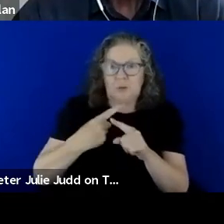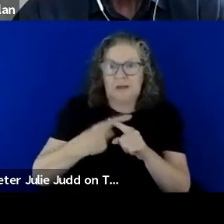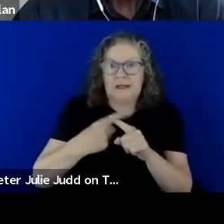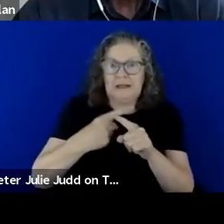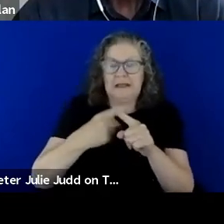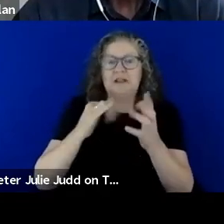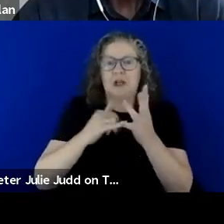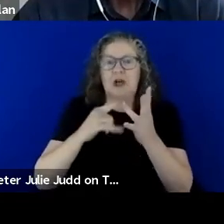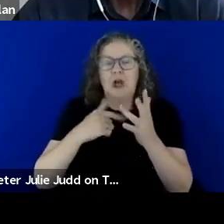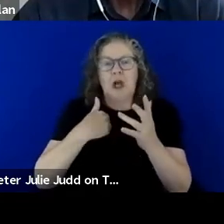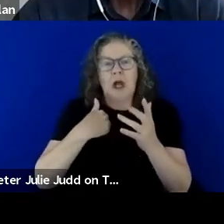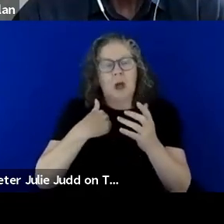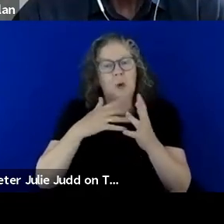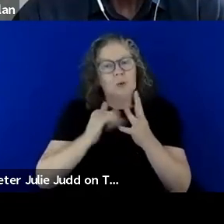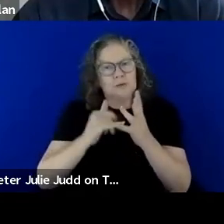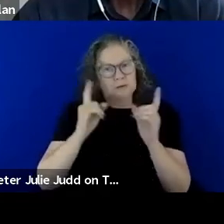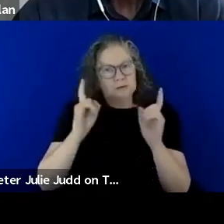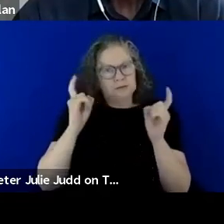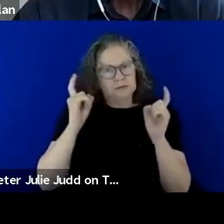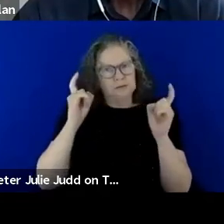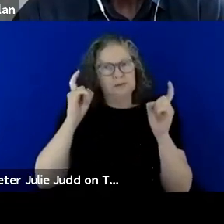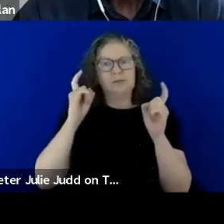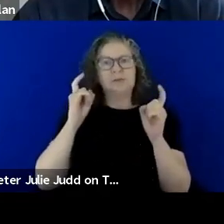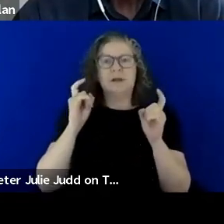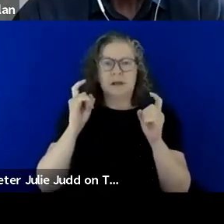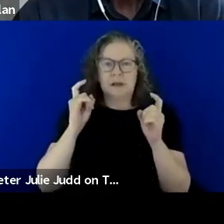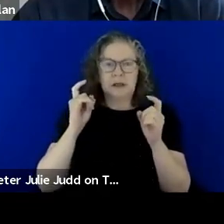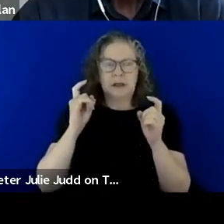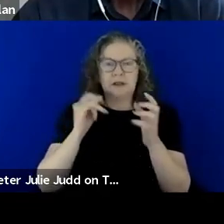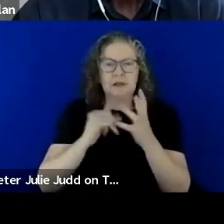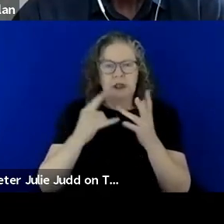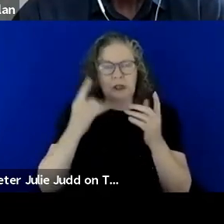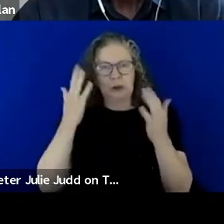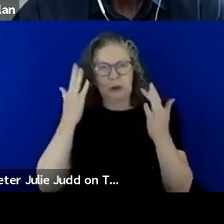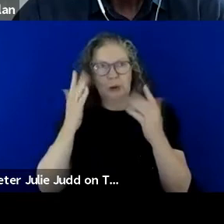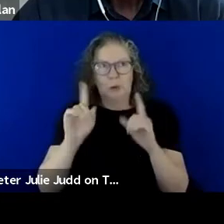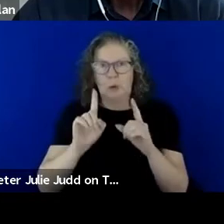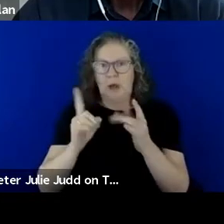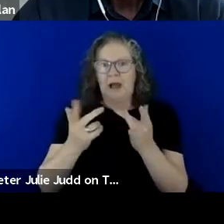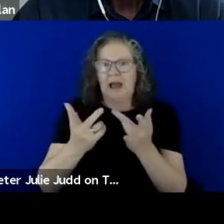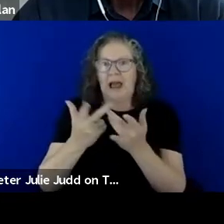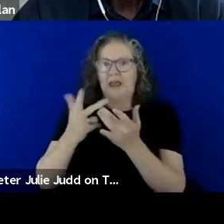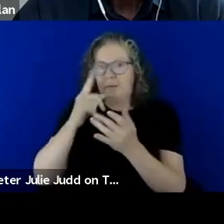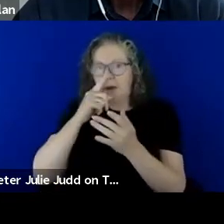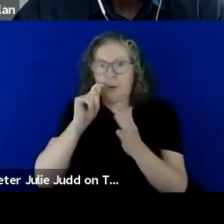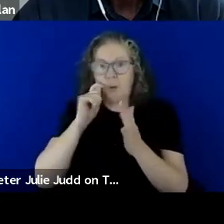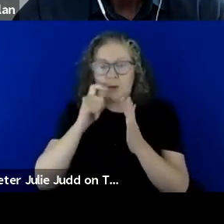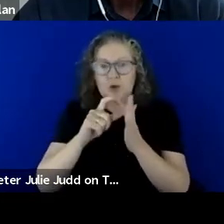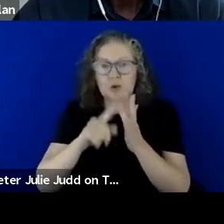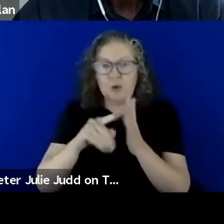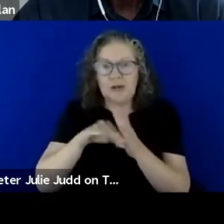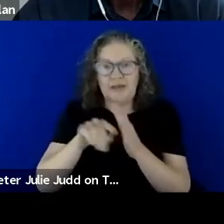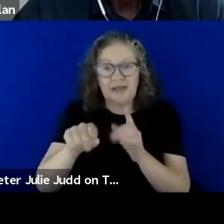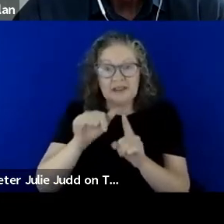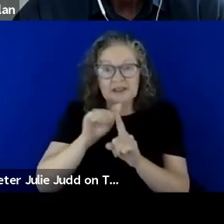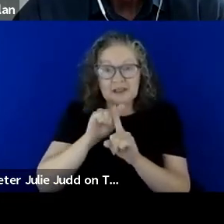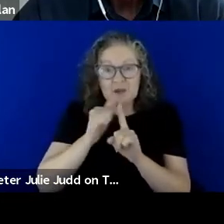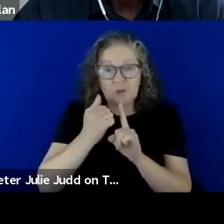anxiety and I just thought about, you know, what others would do in this situation. I thought